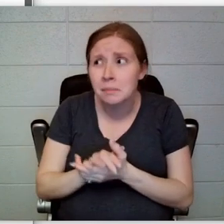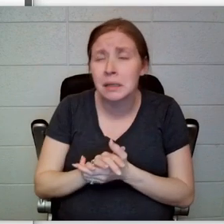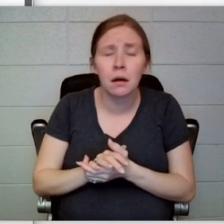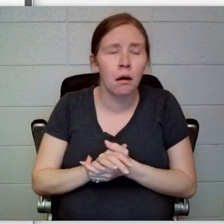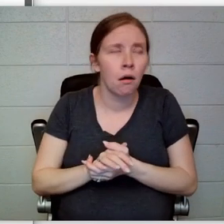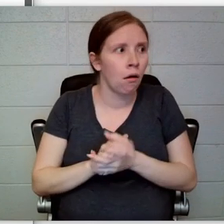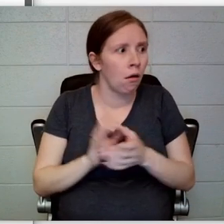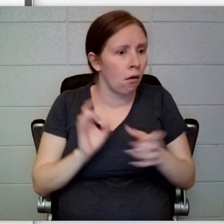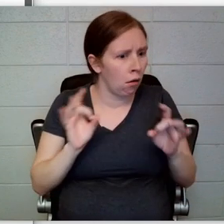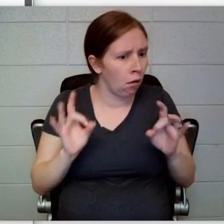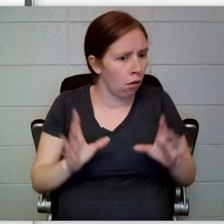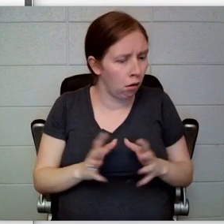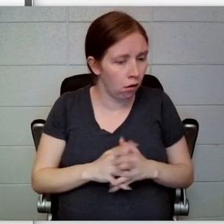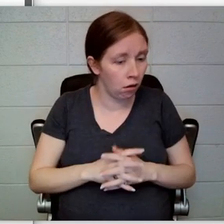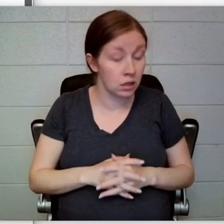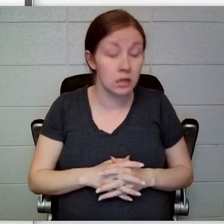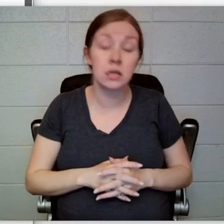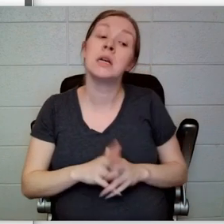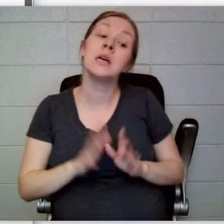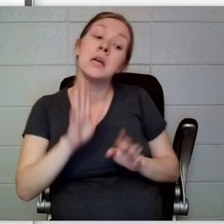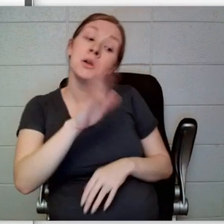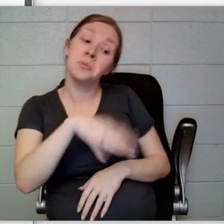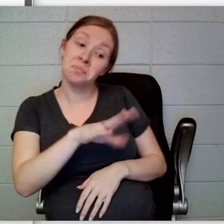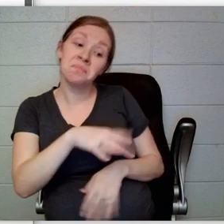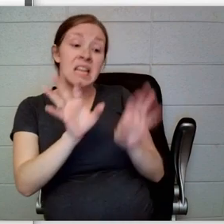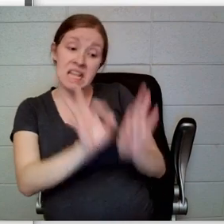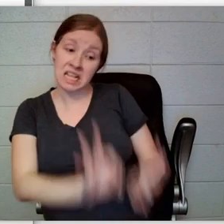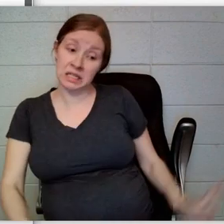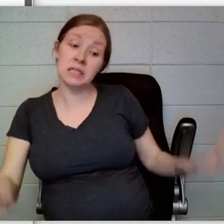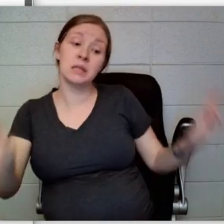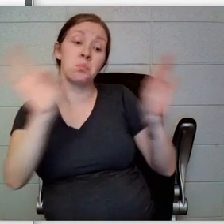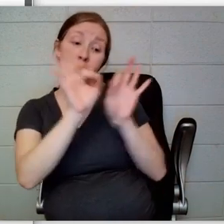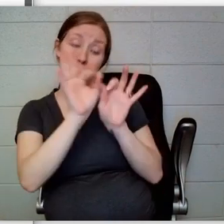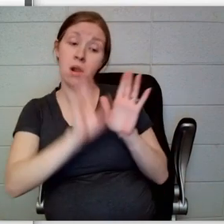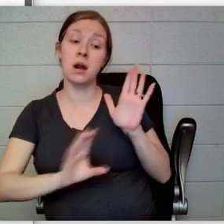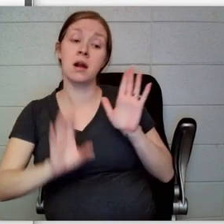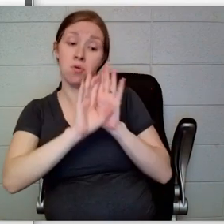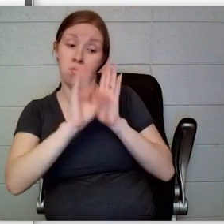“It’s a very important role,” he continued, his mouth curling up